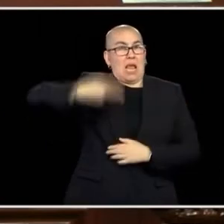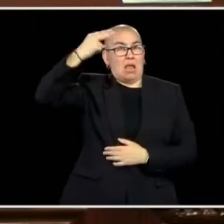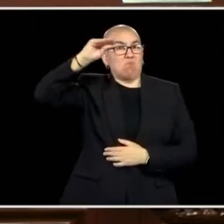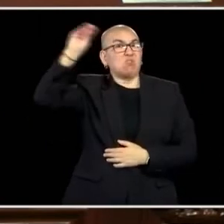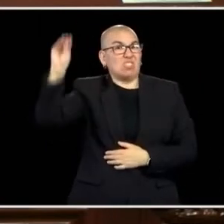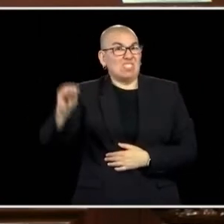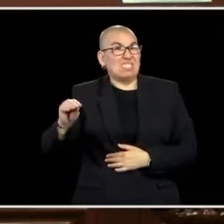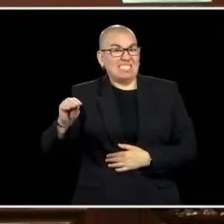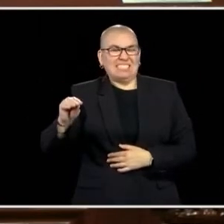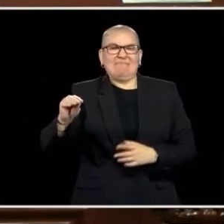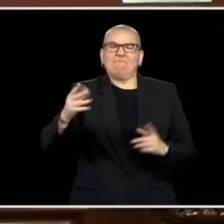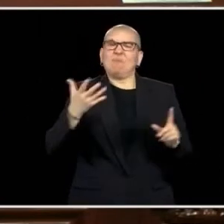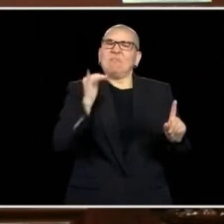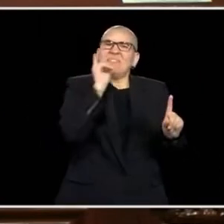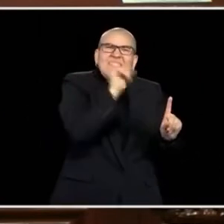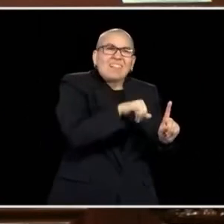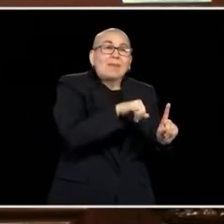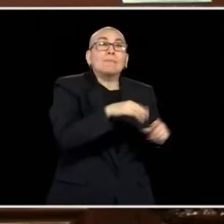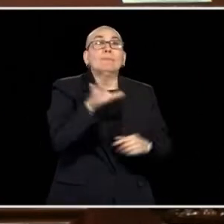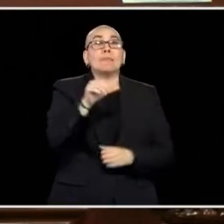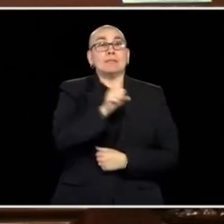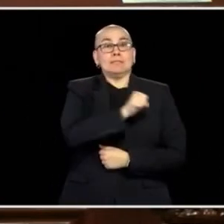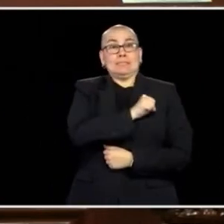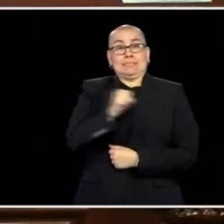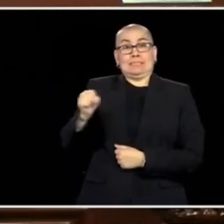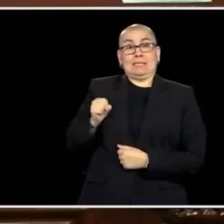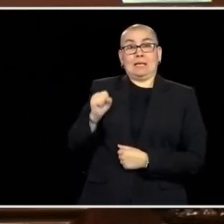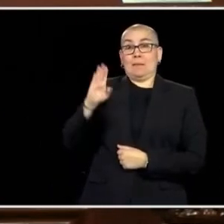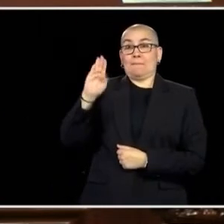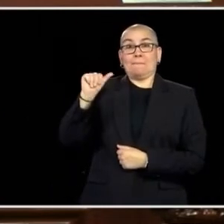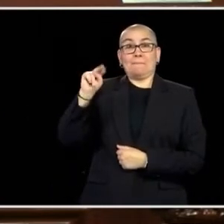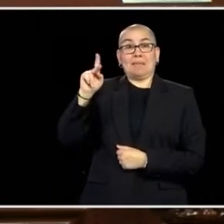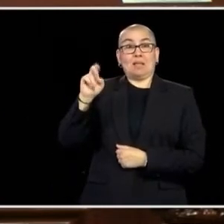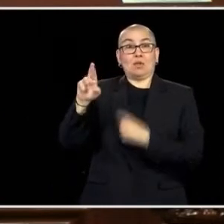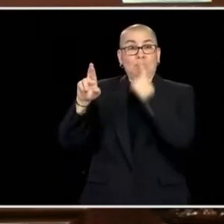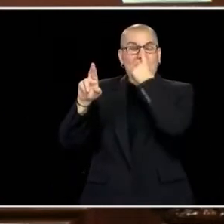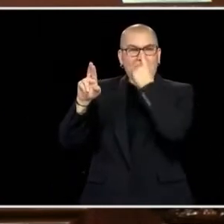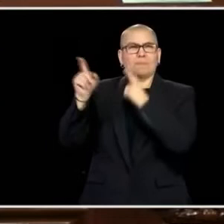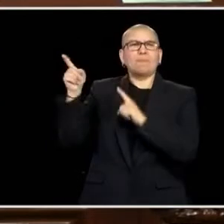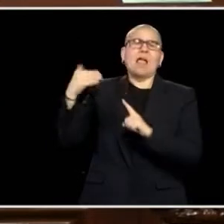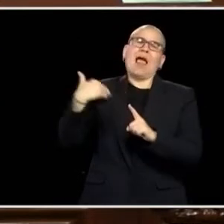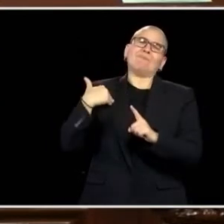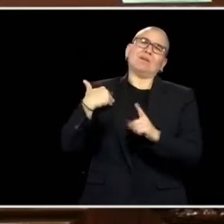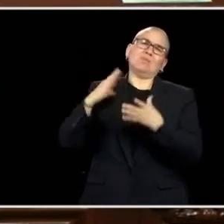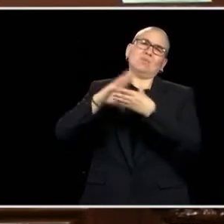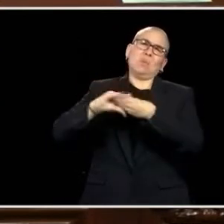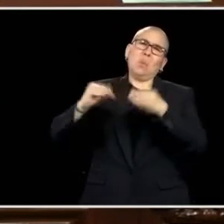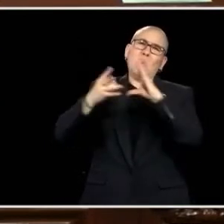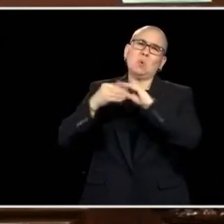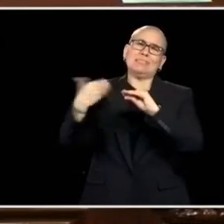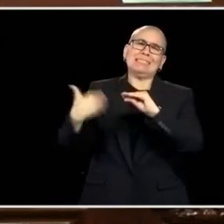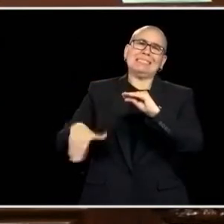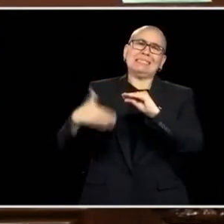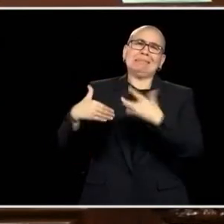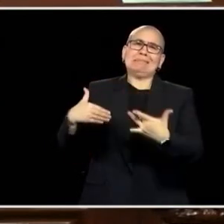AND REPRESENTATIVE BAKER WHO TURNED PERSONAL TRAGEDY THAT IS ALMOST UNIMAGINABLE INTO BECOMING ATIONAL LEADERS WITH